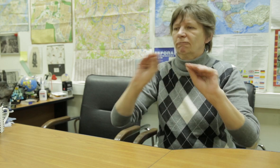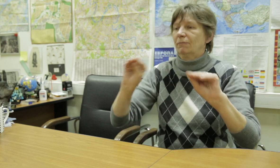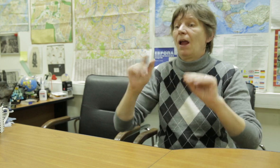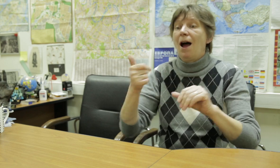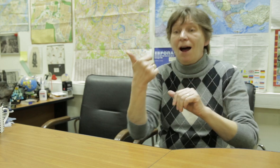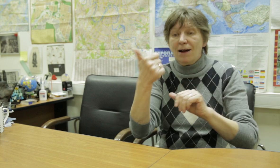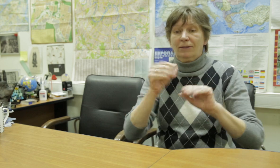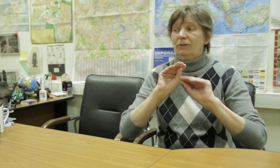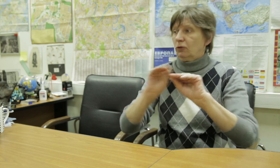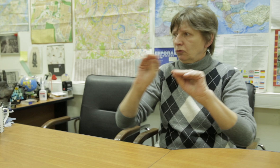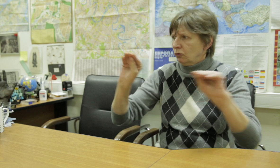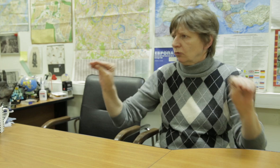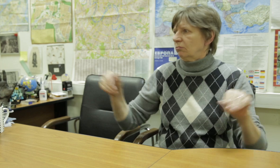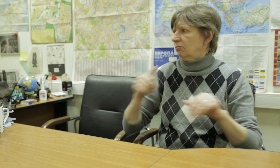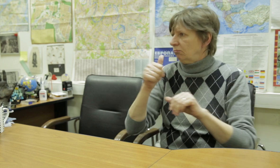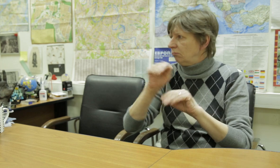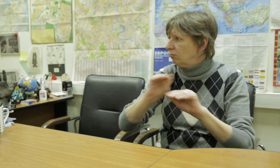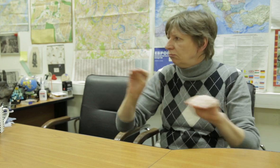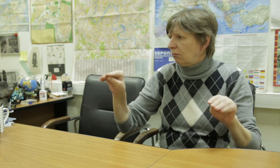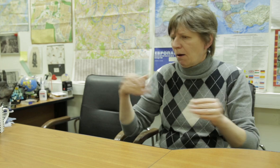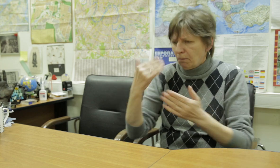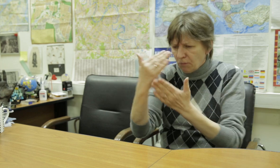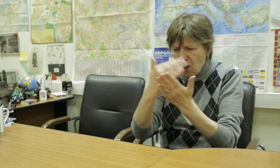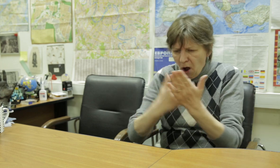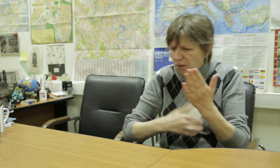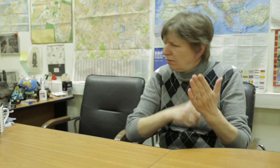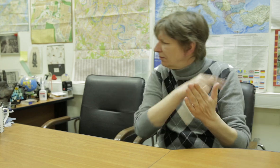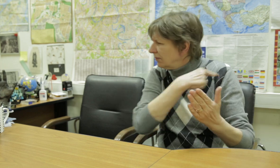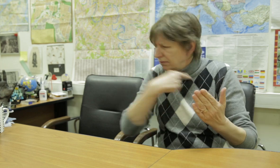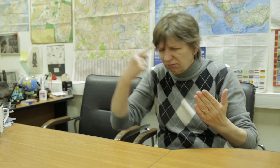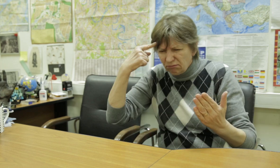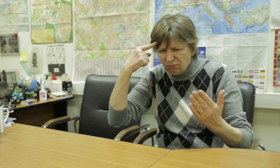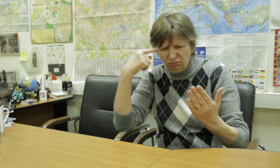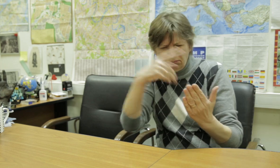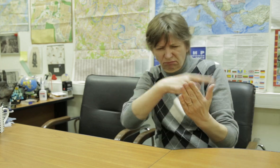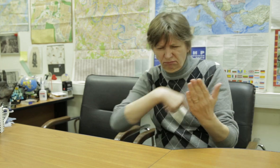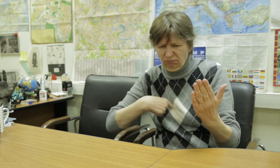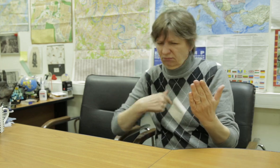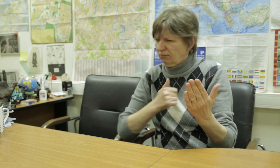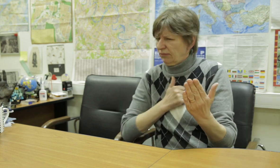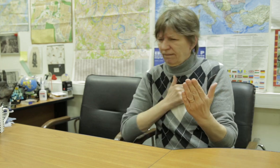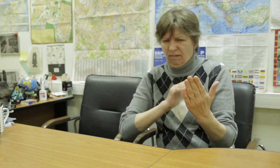Alexander: Yes, I can cry a little bit, but I am a man and I should not, I must be strong. Darya: He can cry.